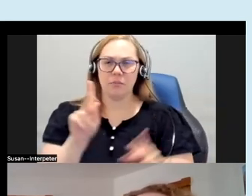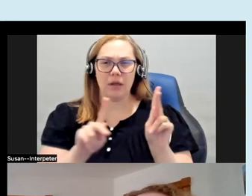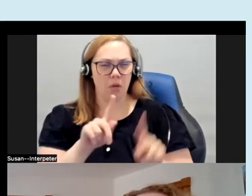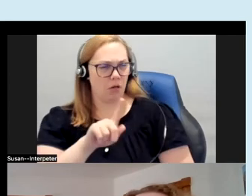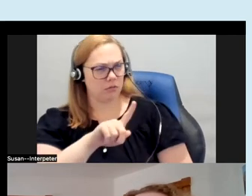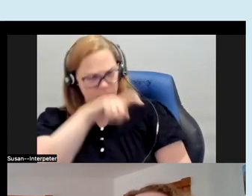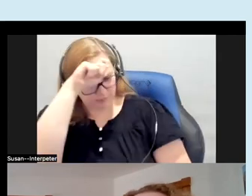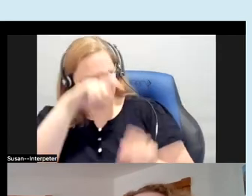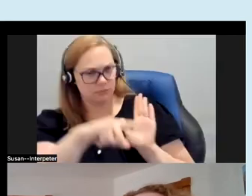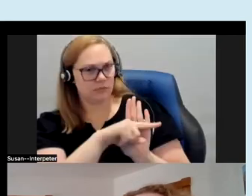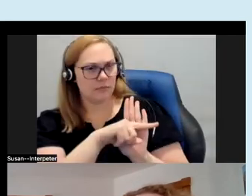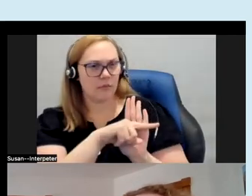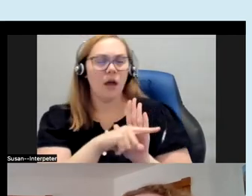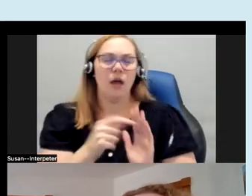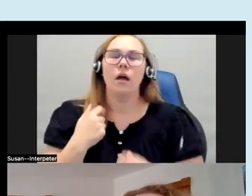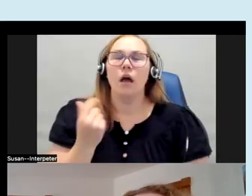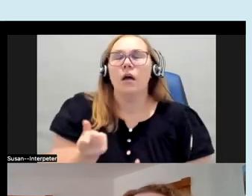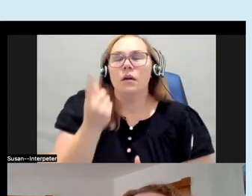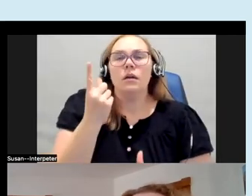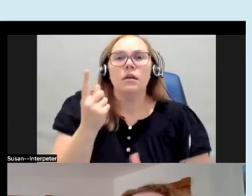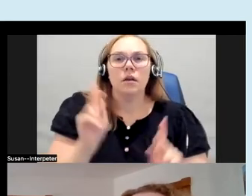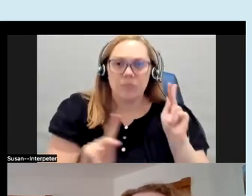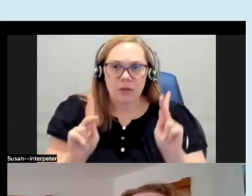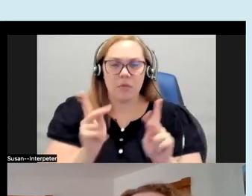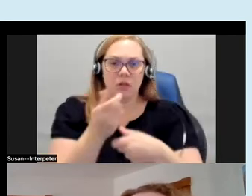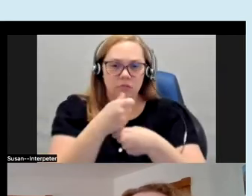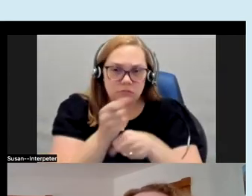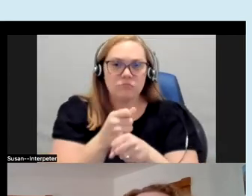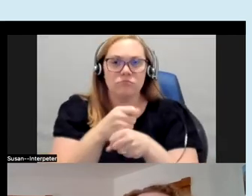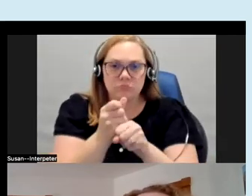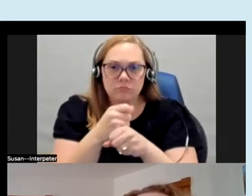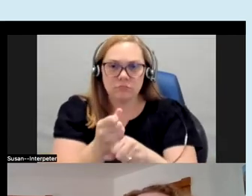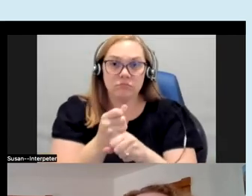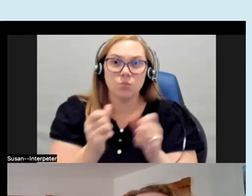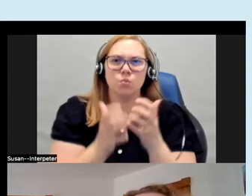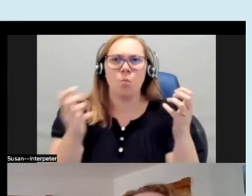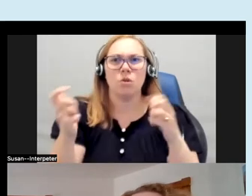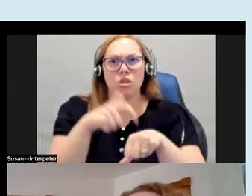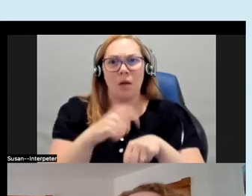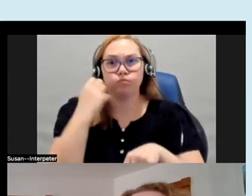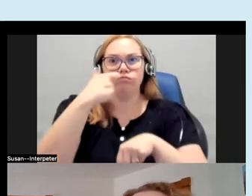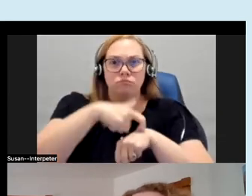because people spend so much time creating their artwork that you know somebody could